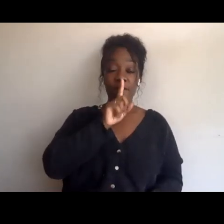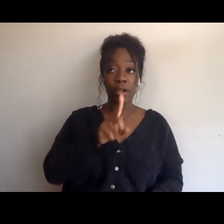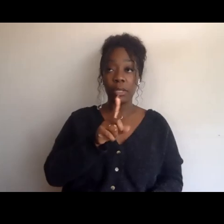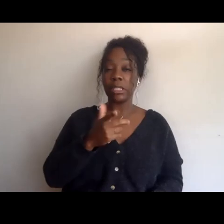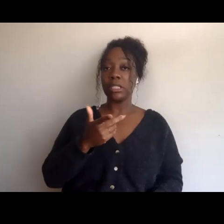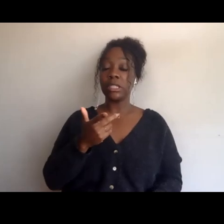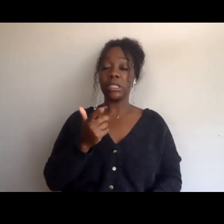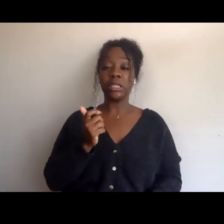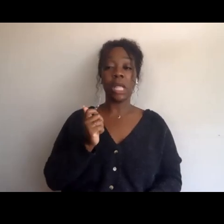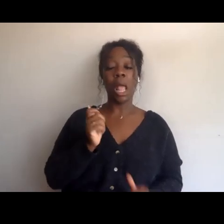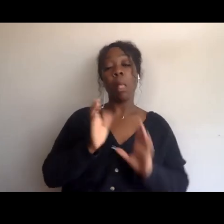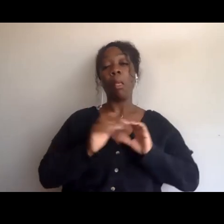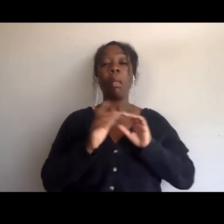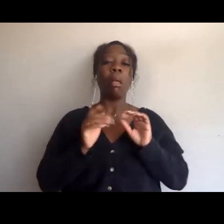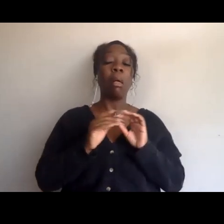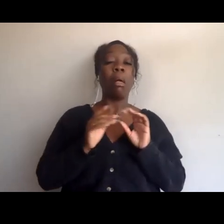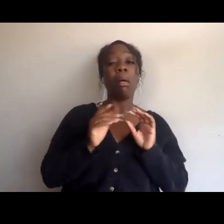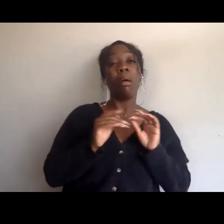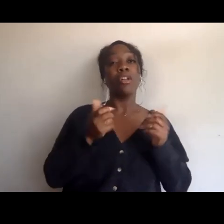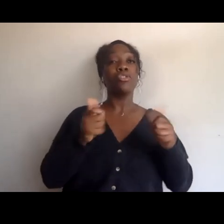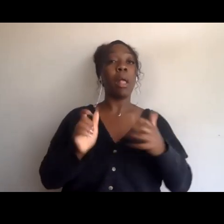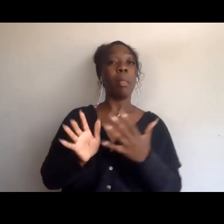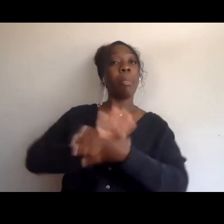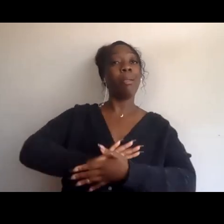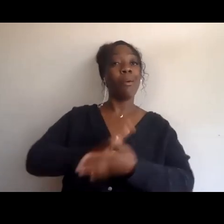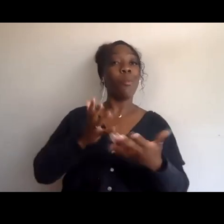as if it is something different than what it actually is,